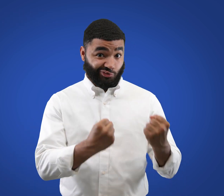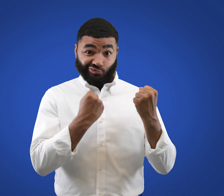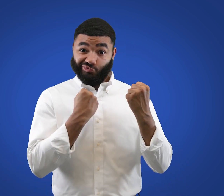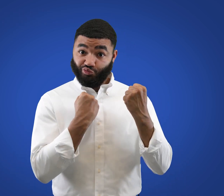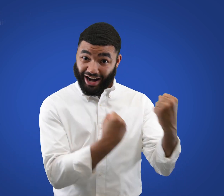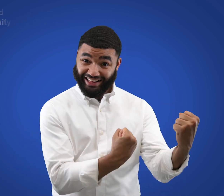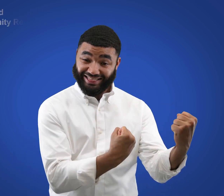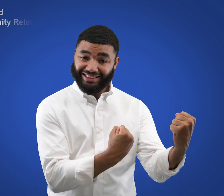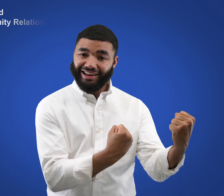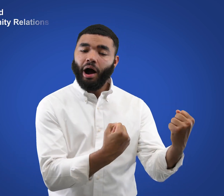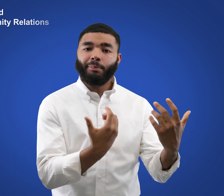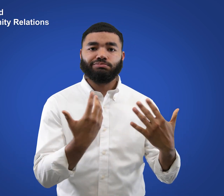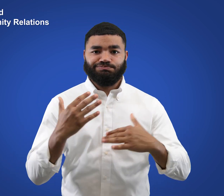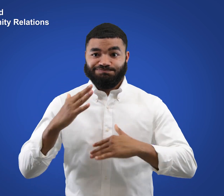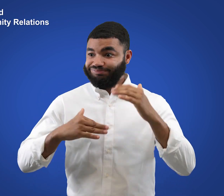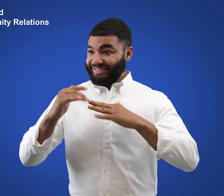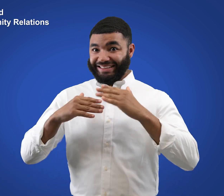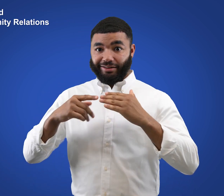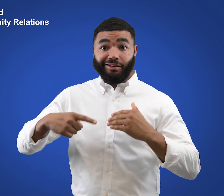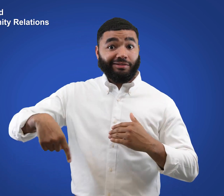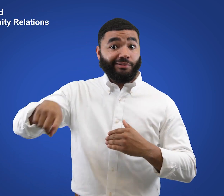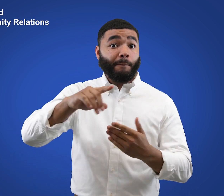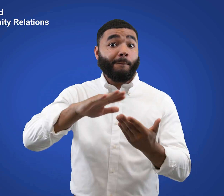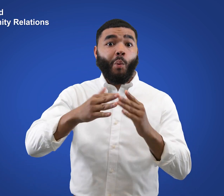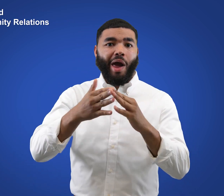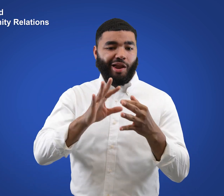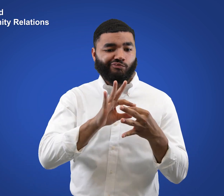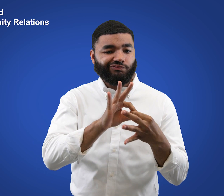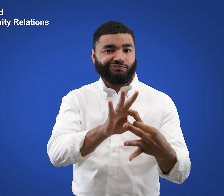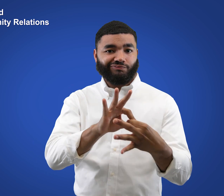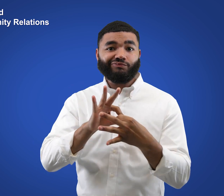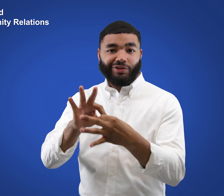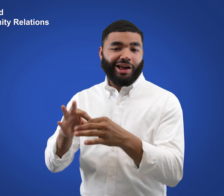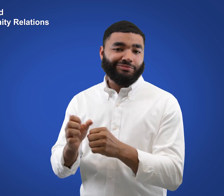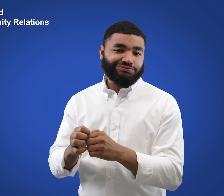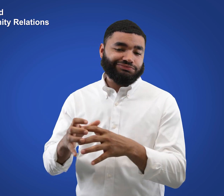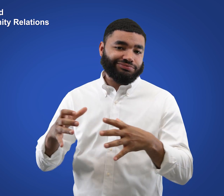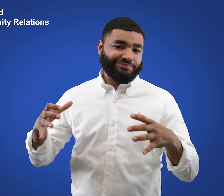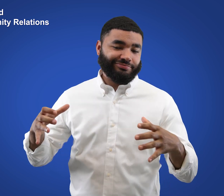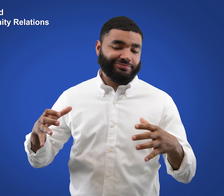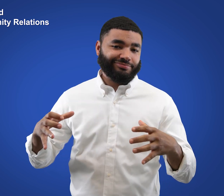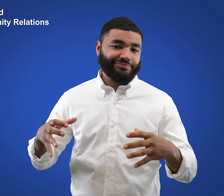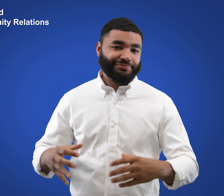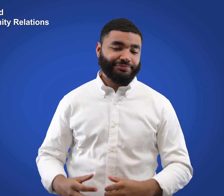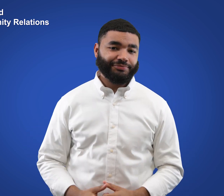Strengthen and Build Community Relations.